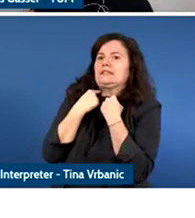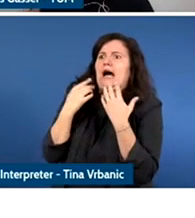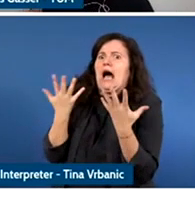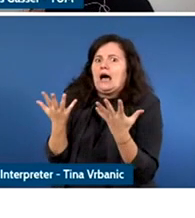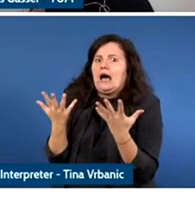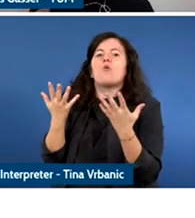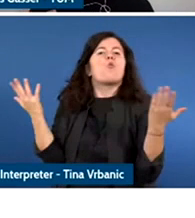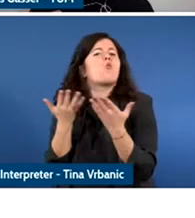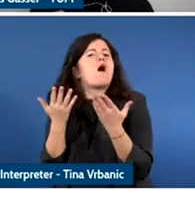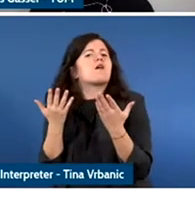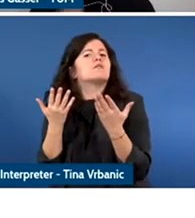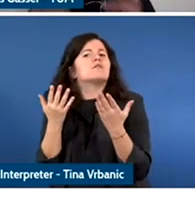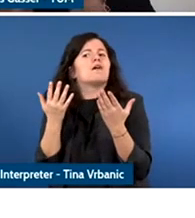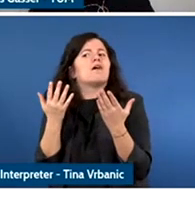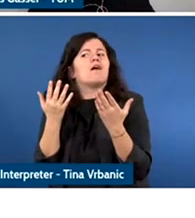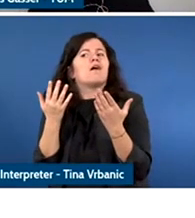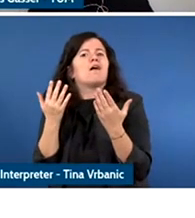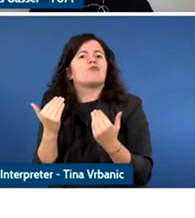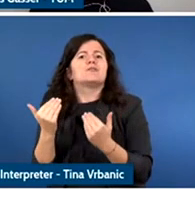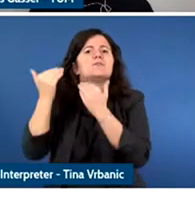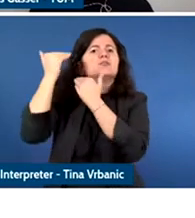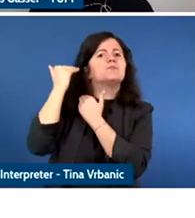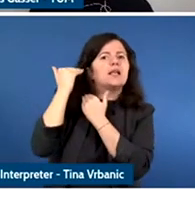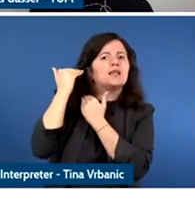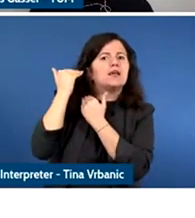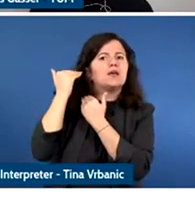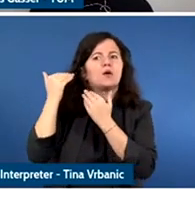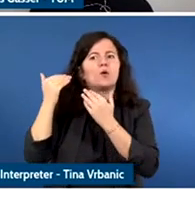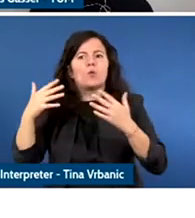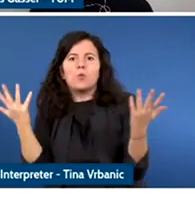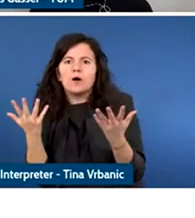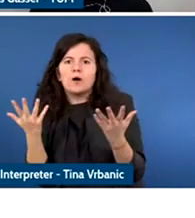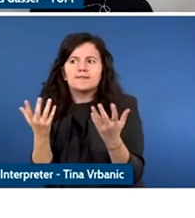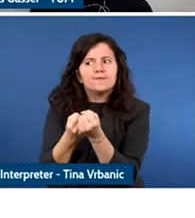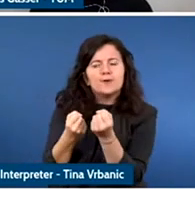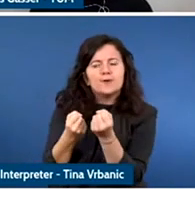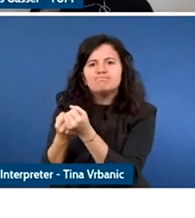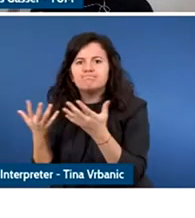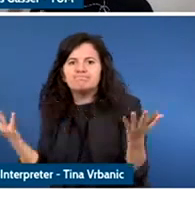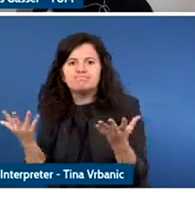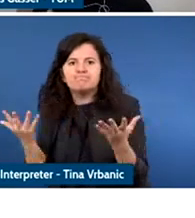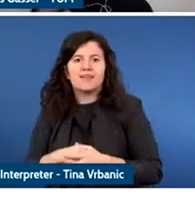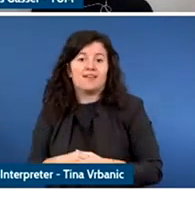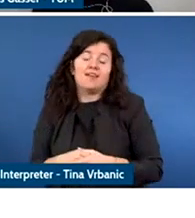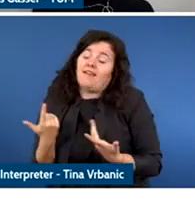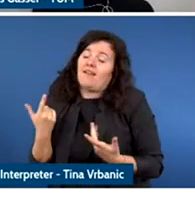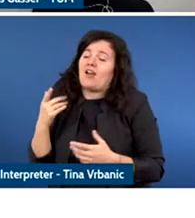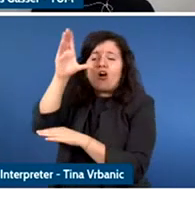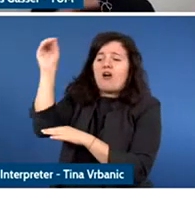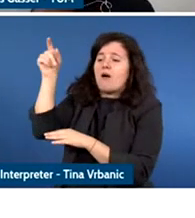Let's also spend as much energy to figure out how companies, parents and schools